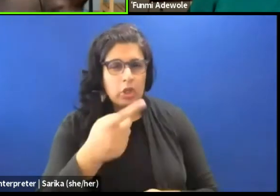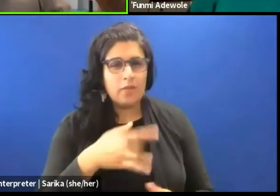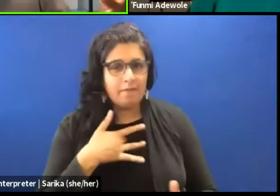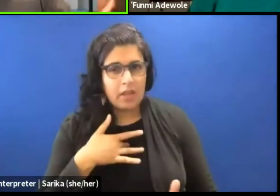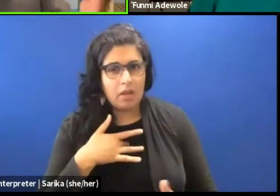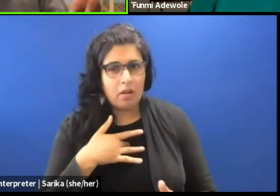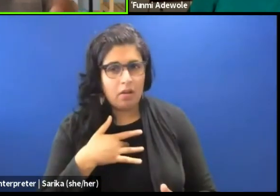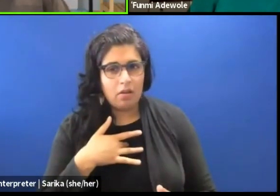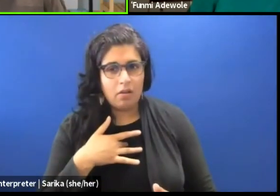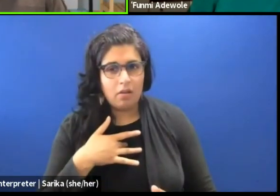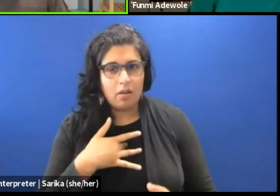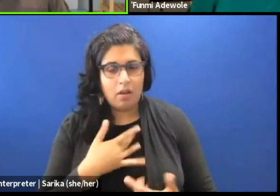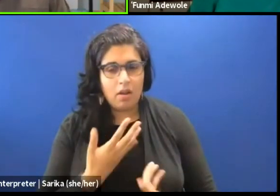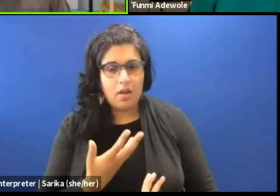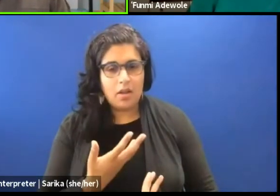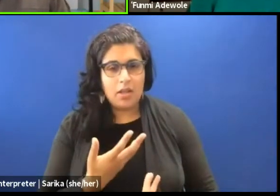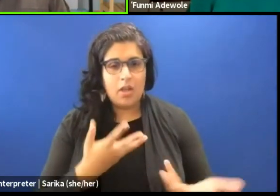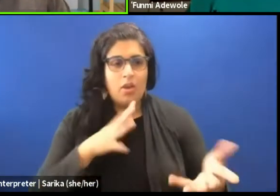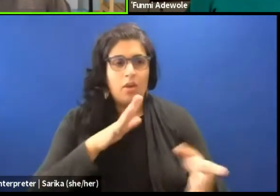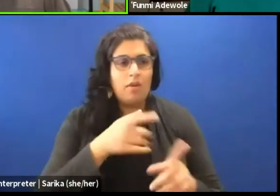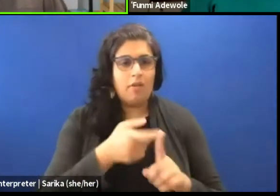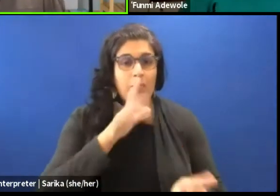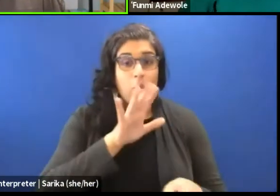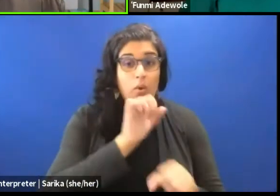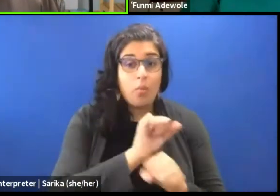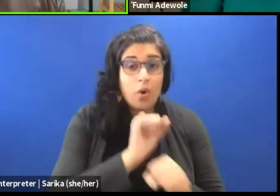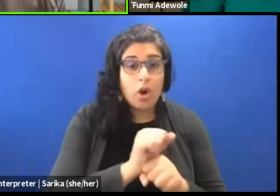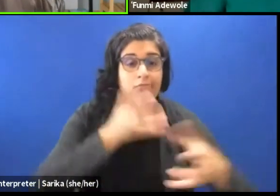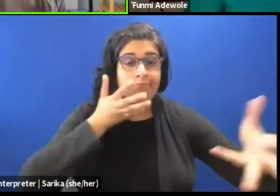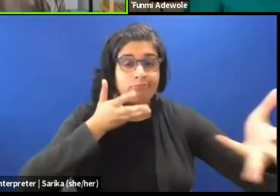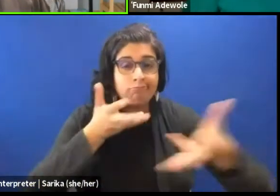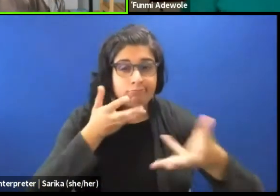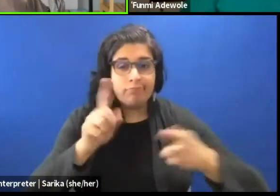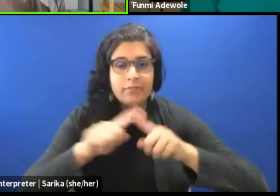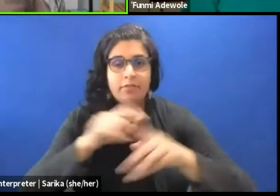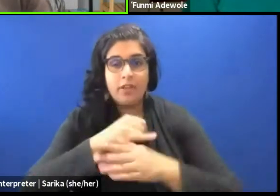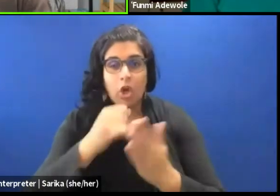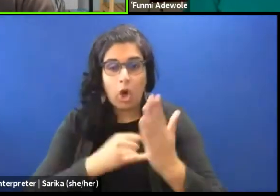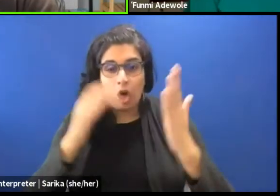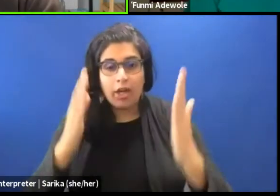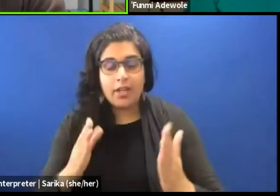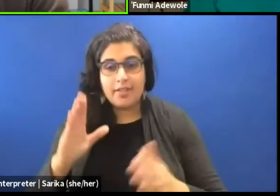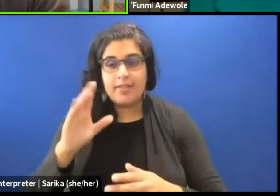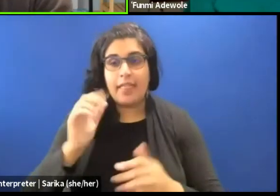and in your you know, in your interaction and your work with different artistic and theater companies?